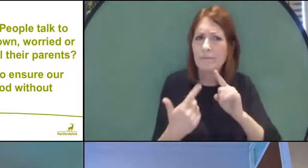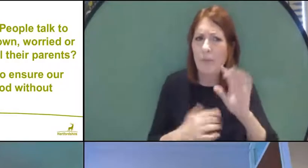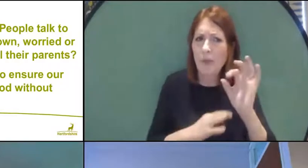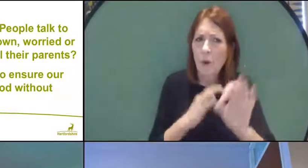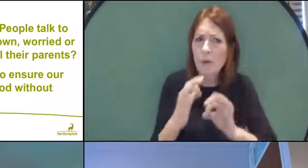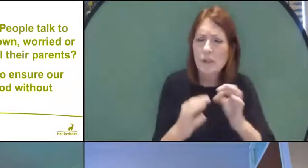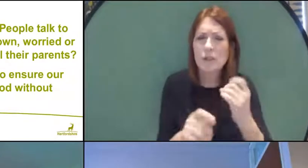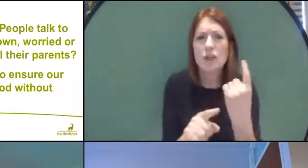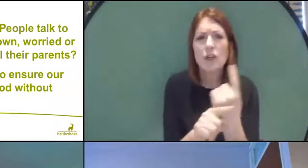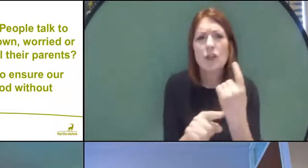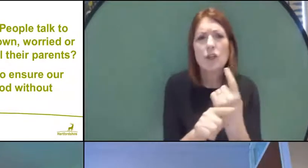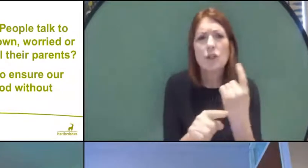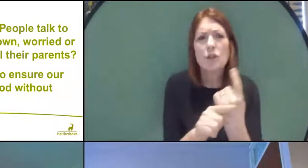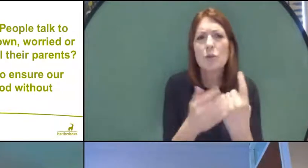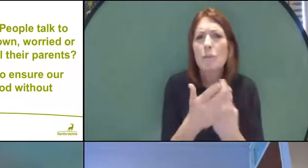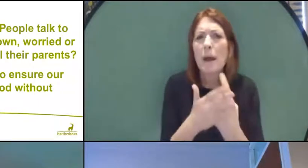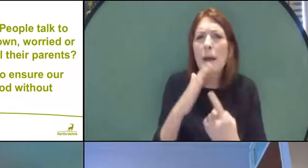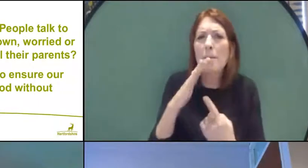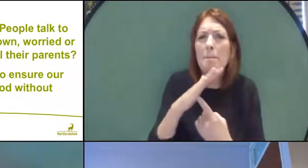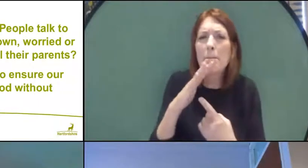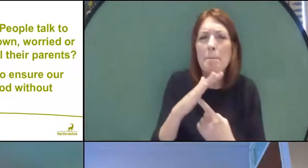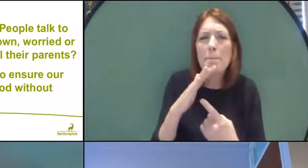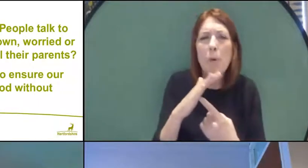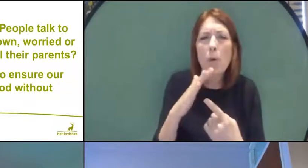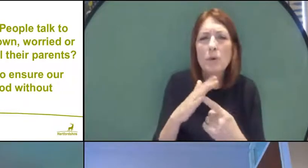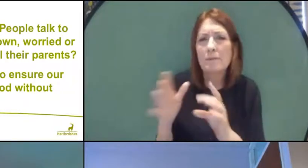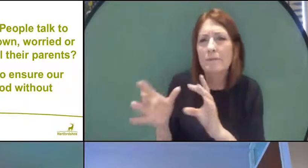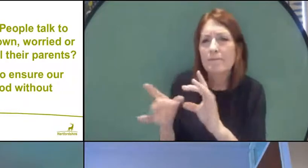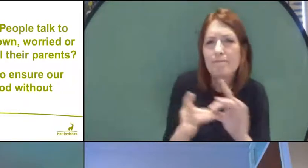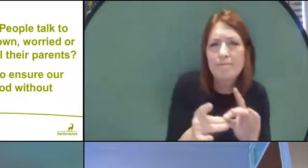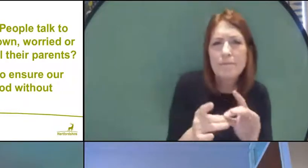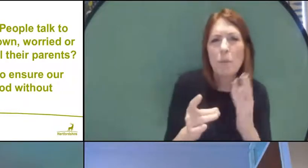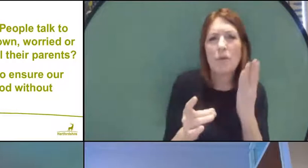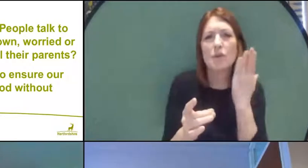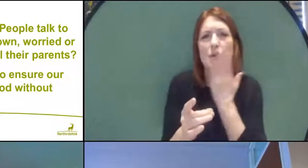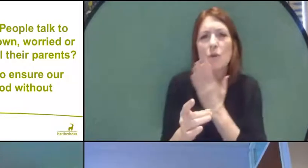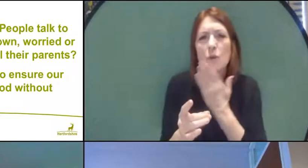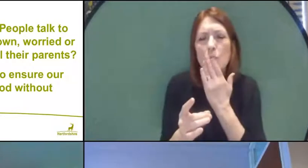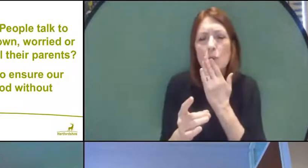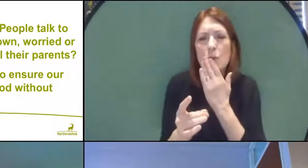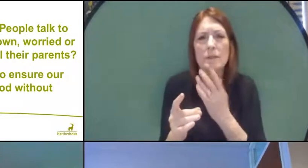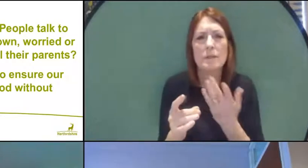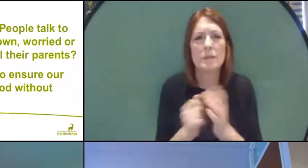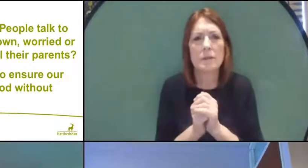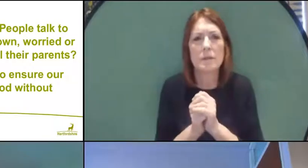lot about the importance of engaging with your schools, looking at your school's counsellors,